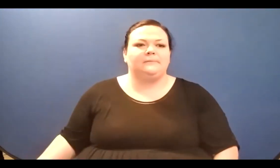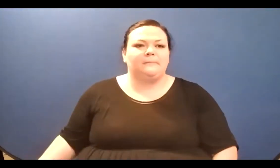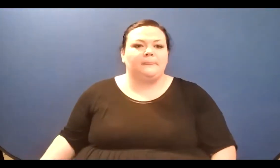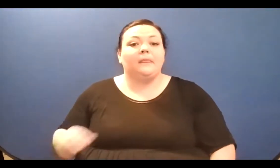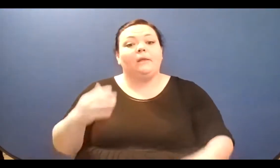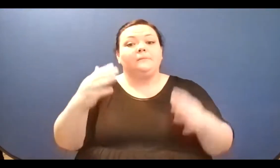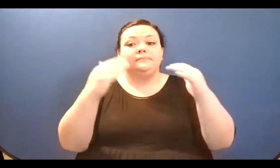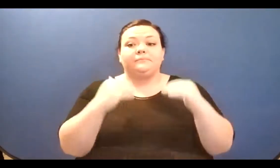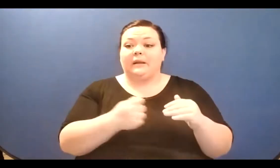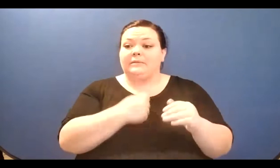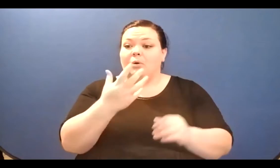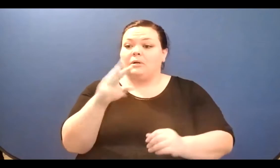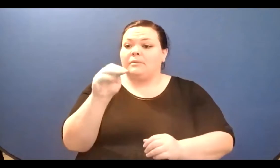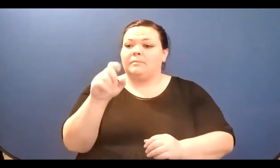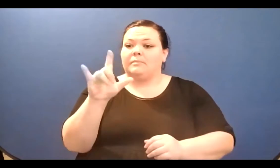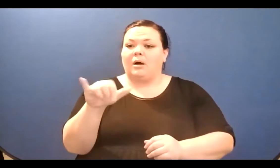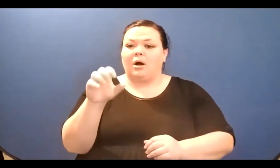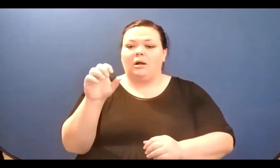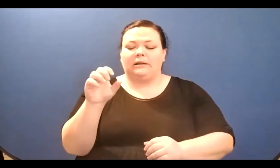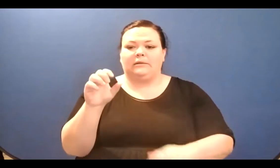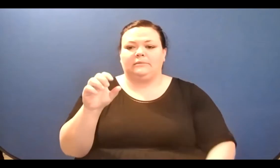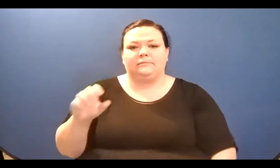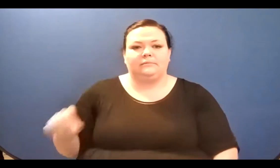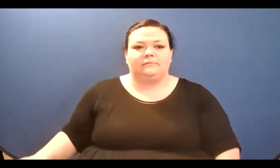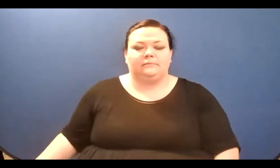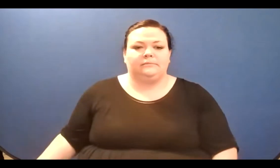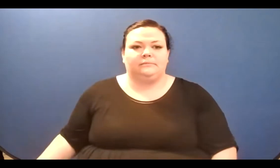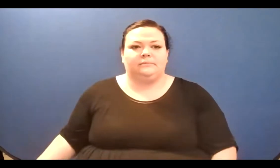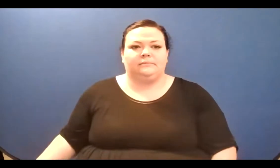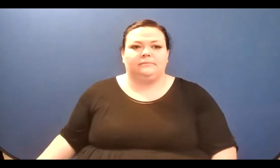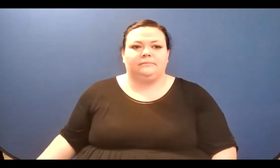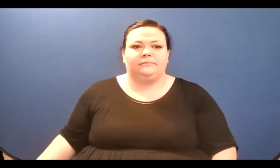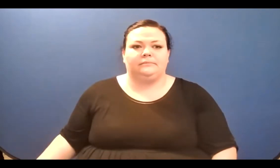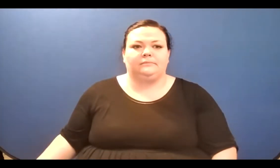of your accomplishments at home are overshadowed by those of your siblings. You will never be